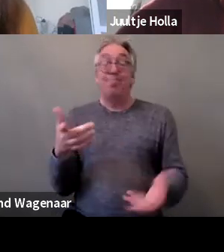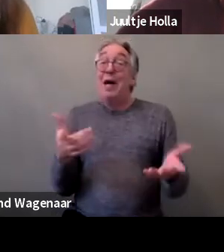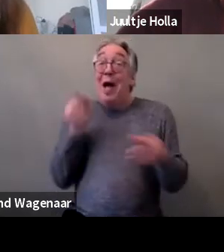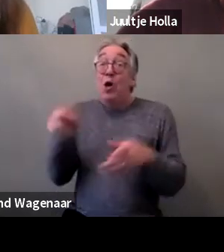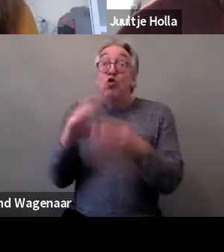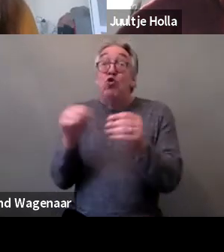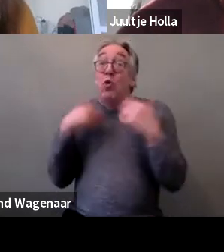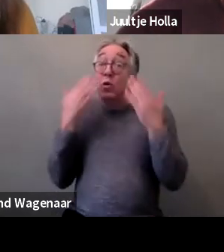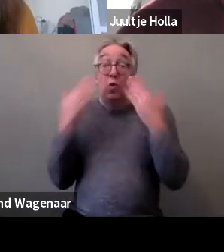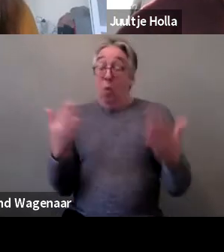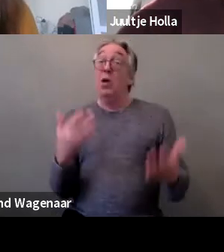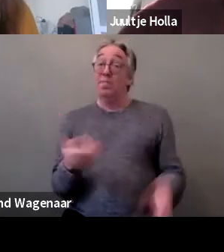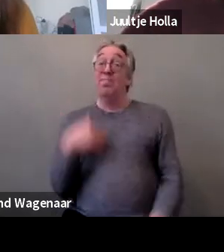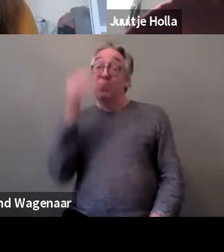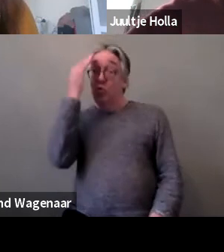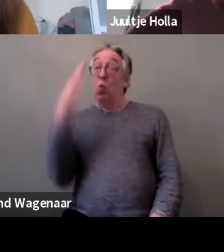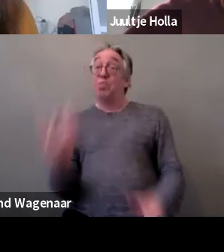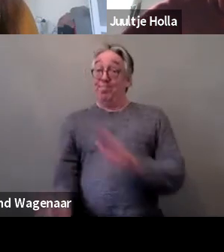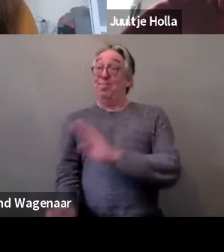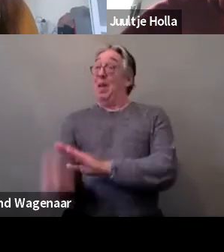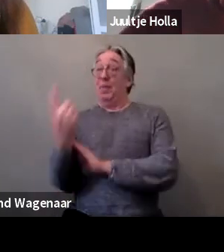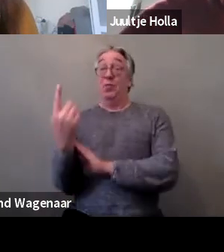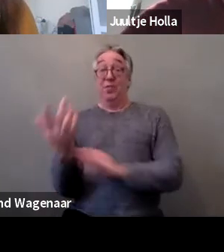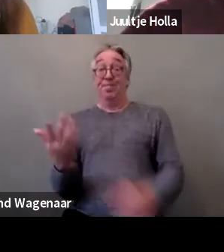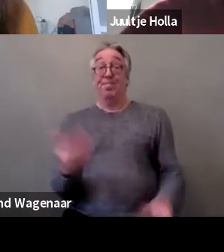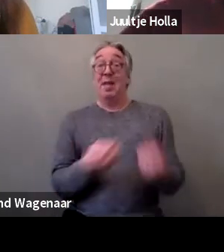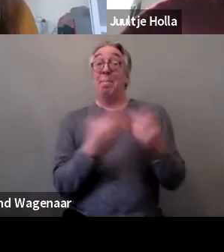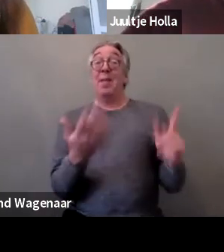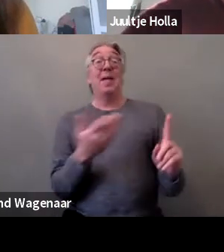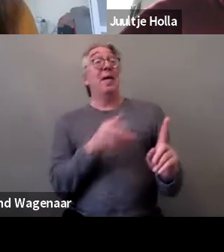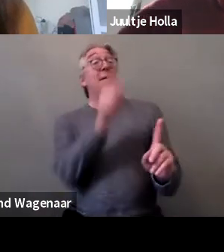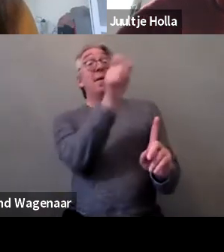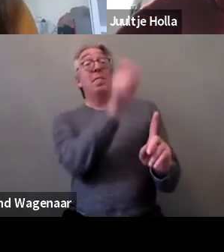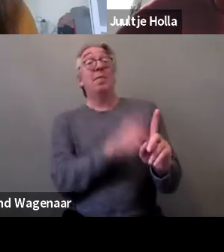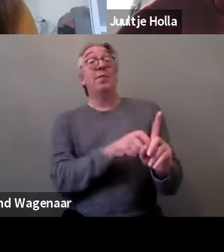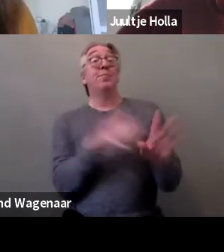unfortunately people don't have the status in society to get the attention that deserves.